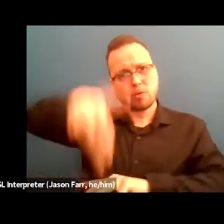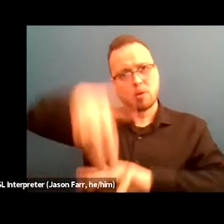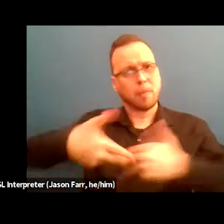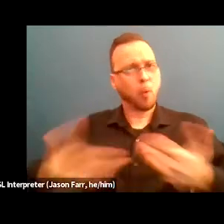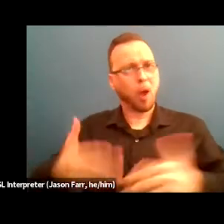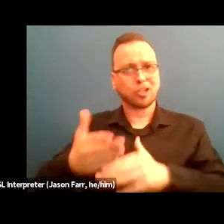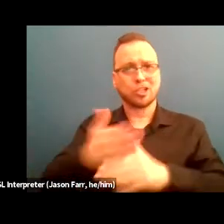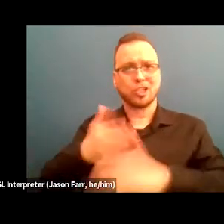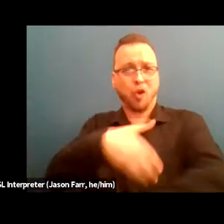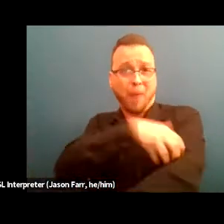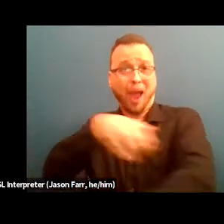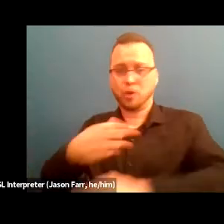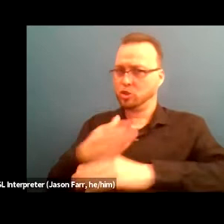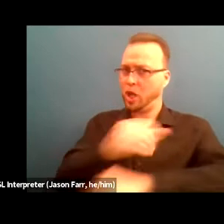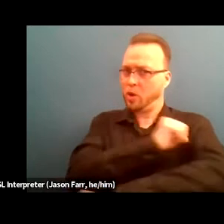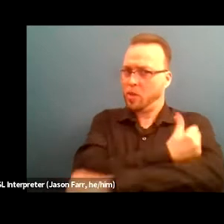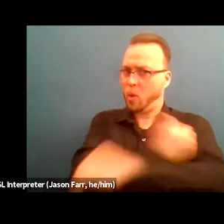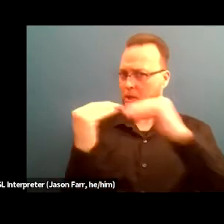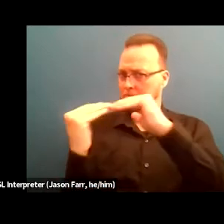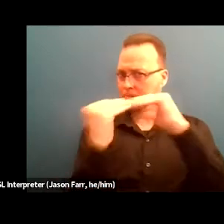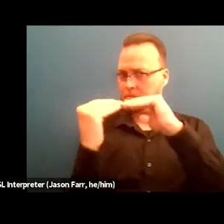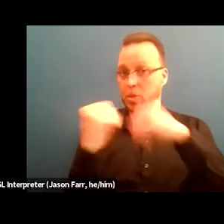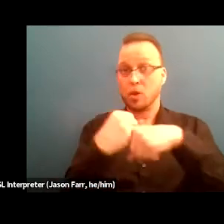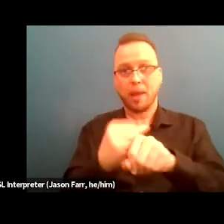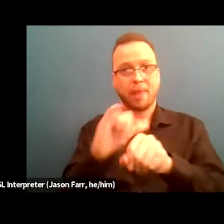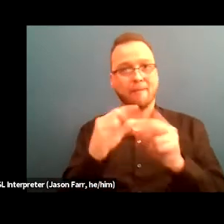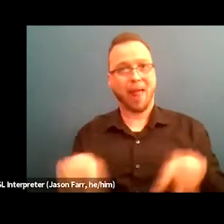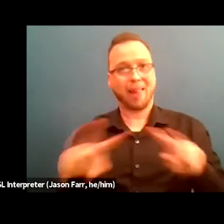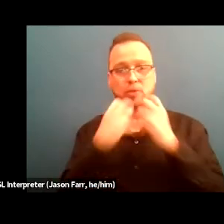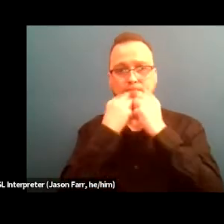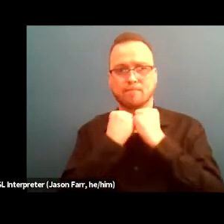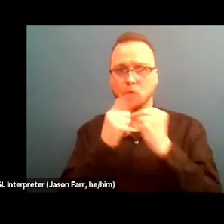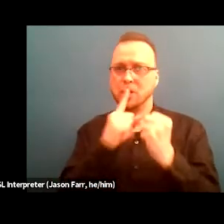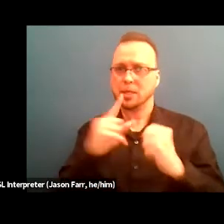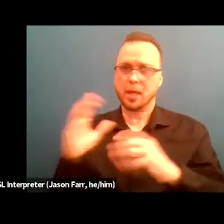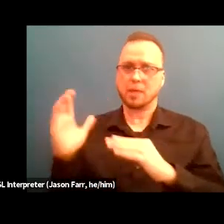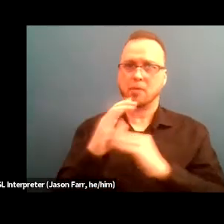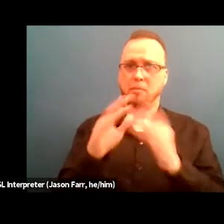It's important to make those values an urgent priority so we can move to the next slide.